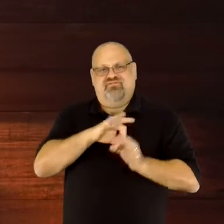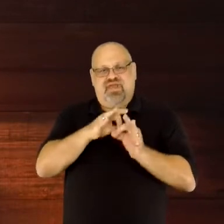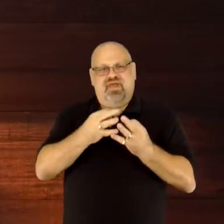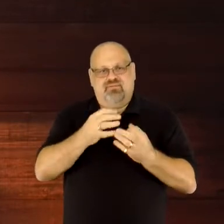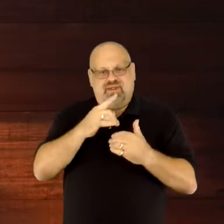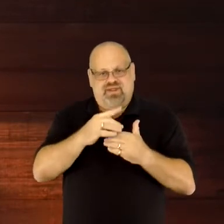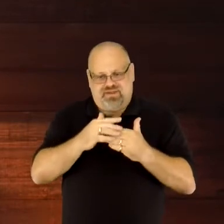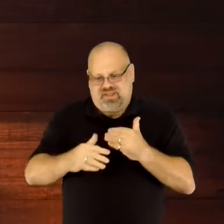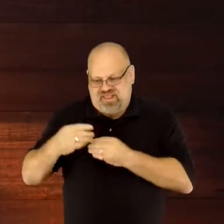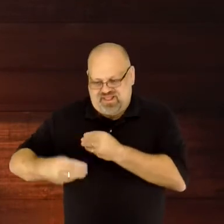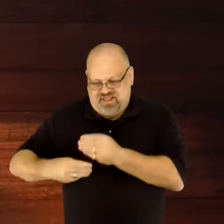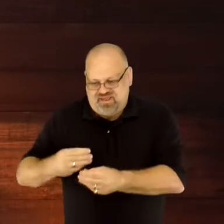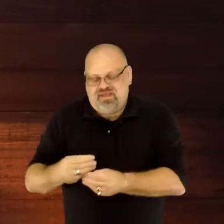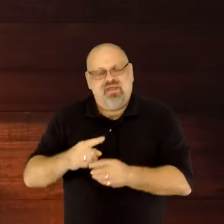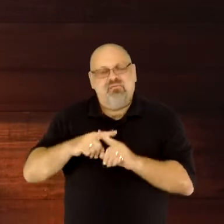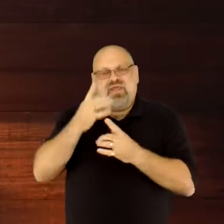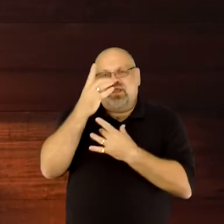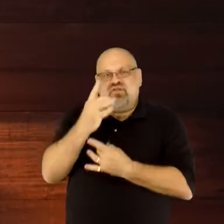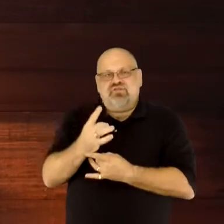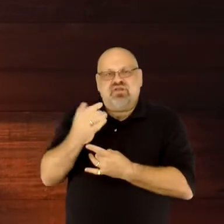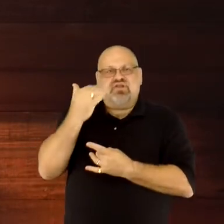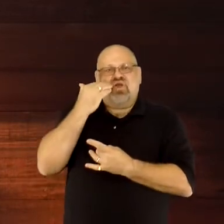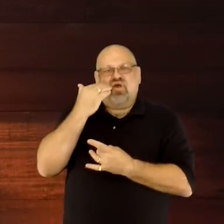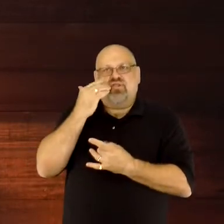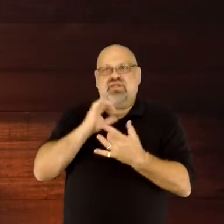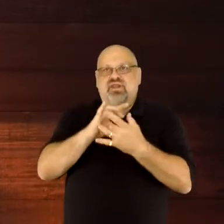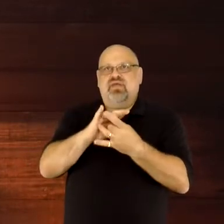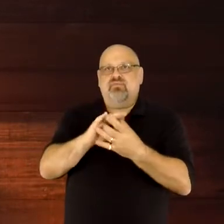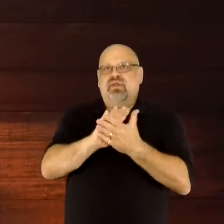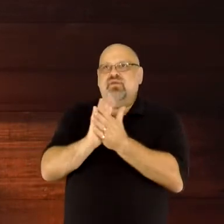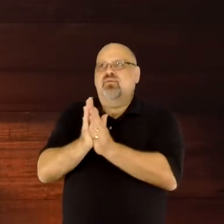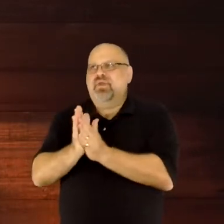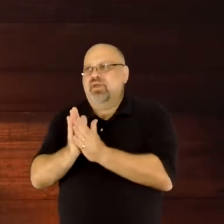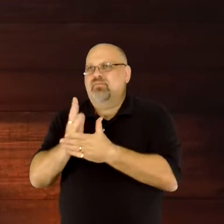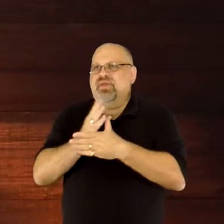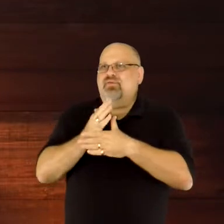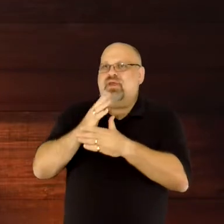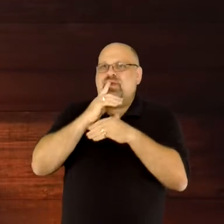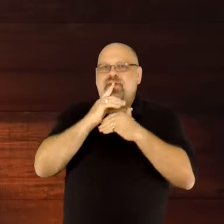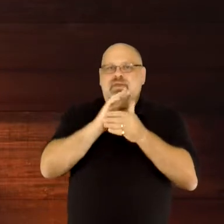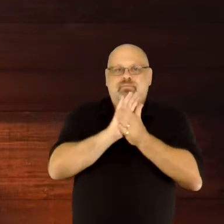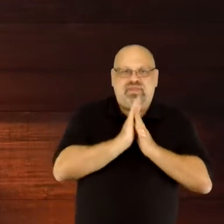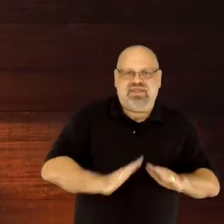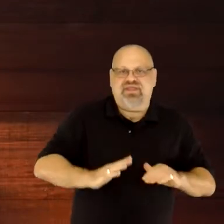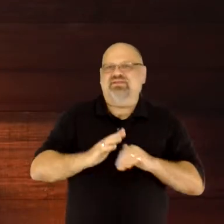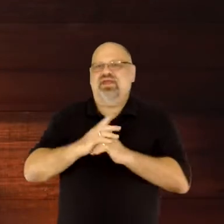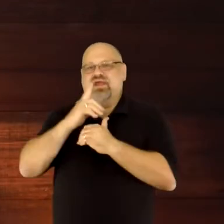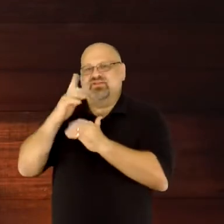There is peace through His blood because He is the Prince of Peace. Seven hundred years before